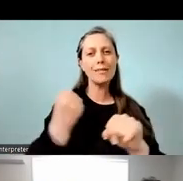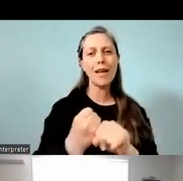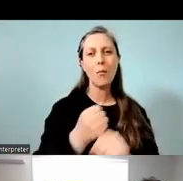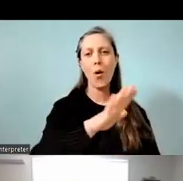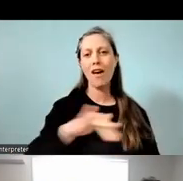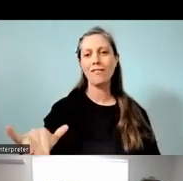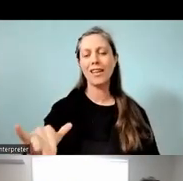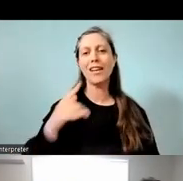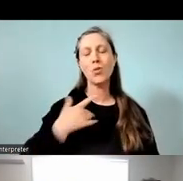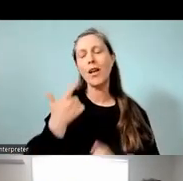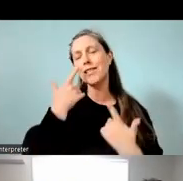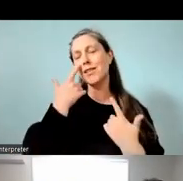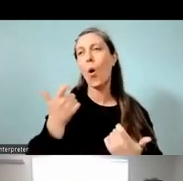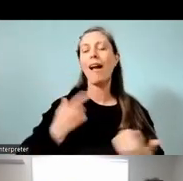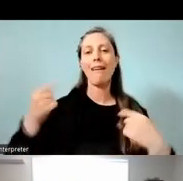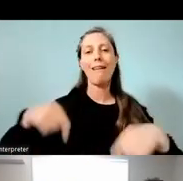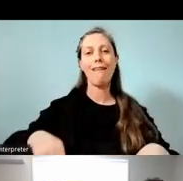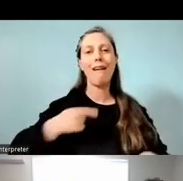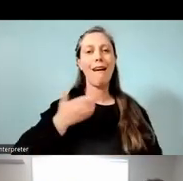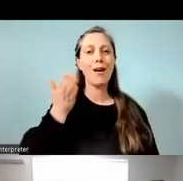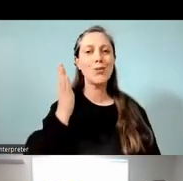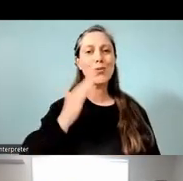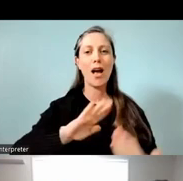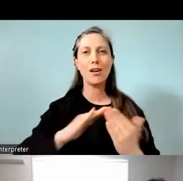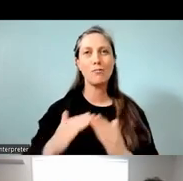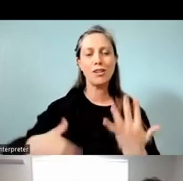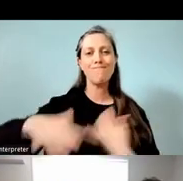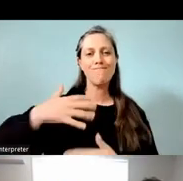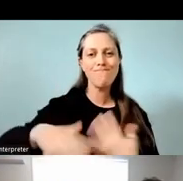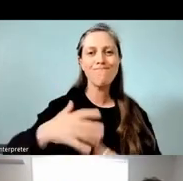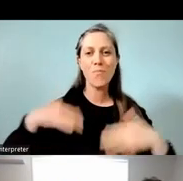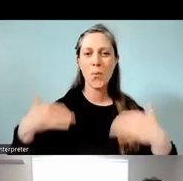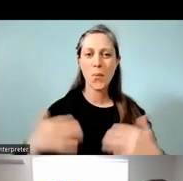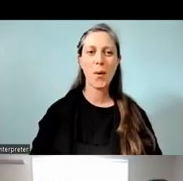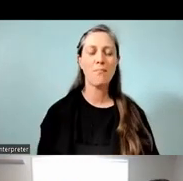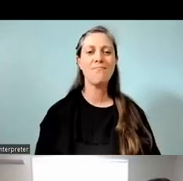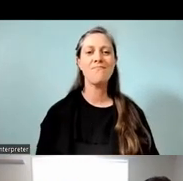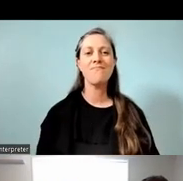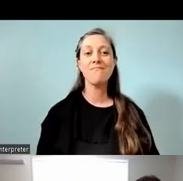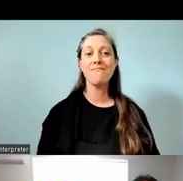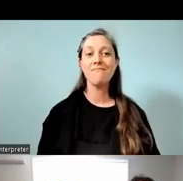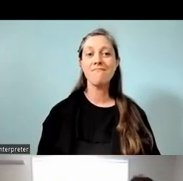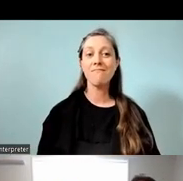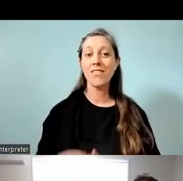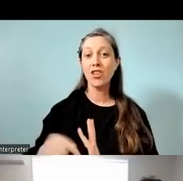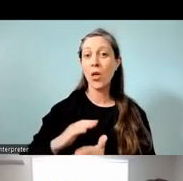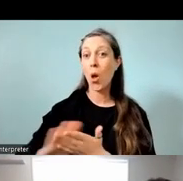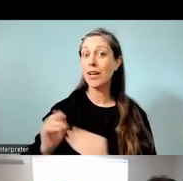that we are lucky enough to have here as part of our community. Kei a koe Jonathan, he's had some coaching today.